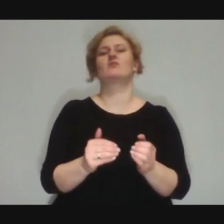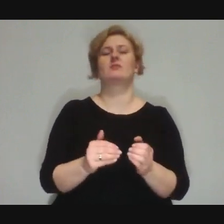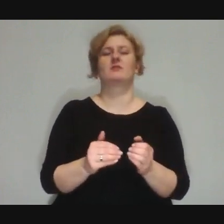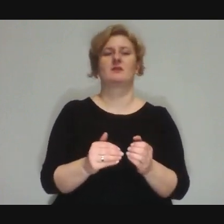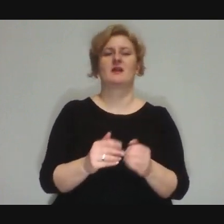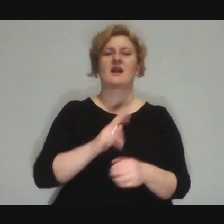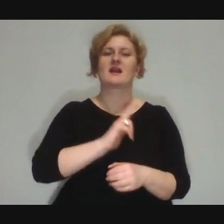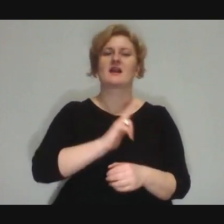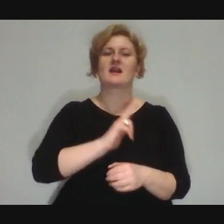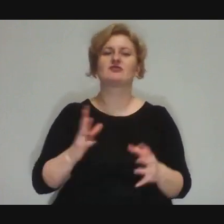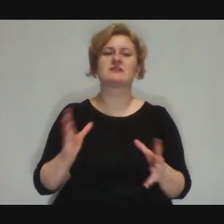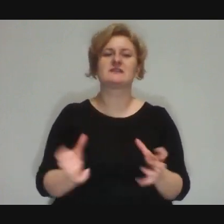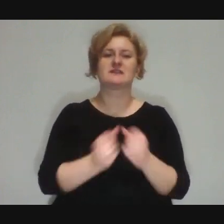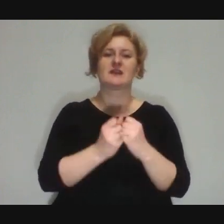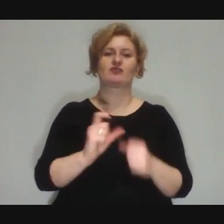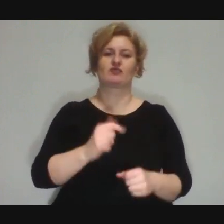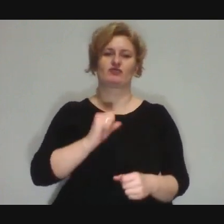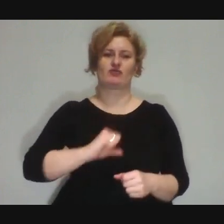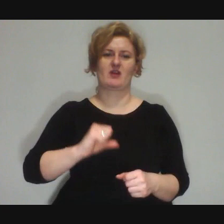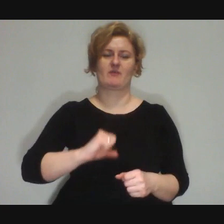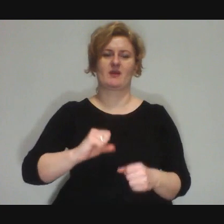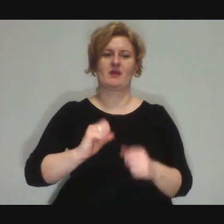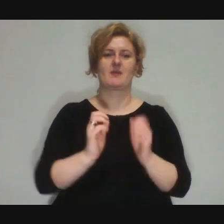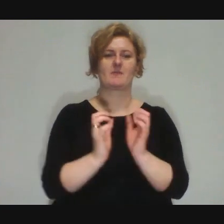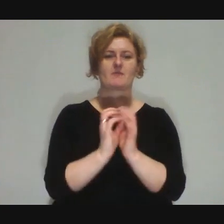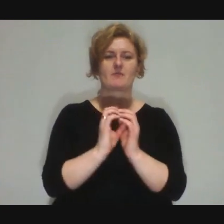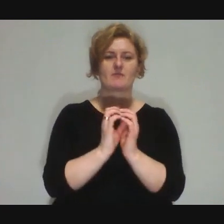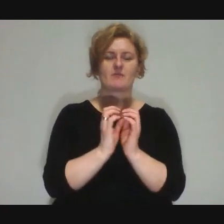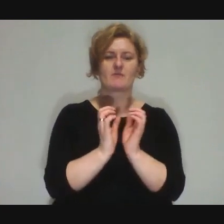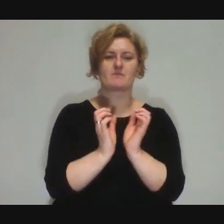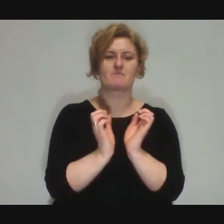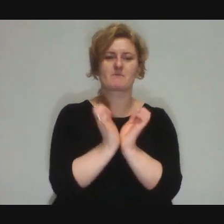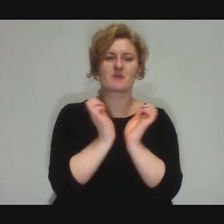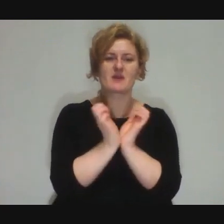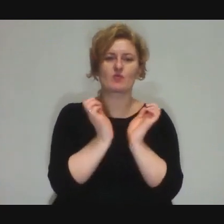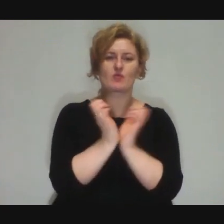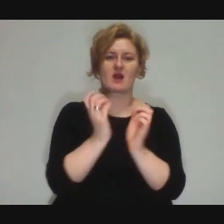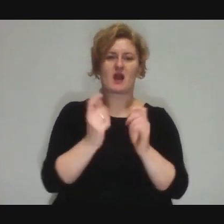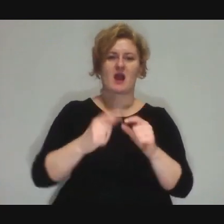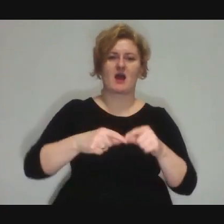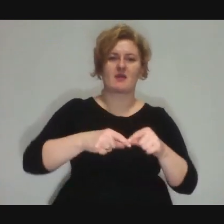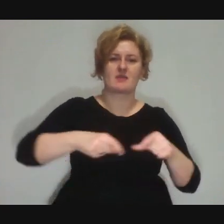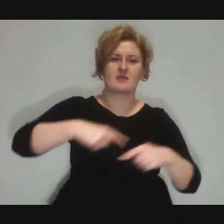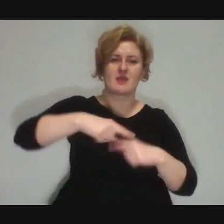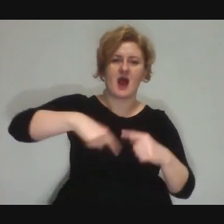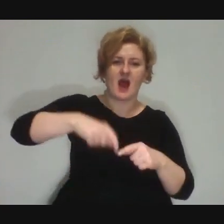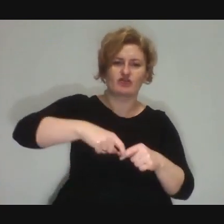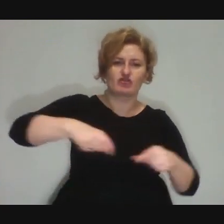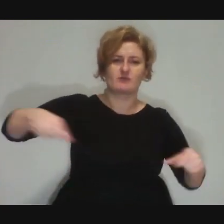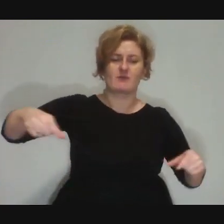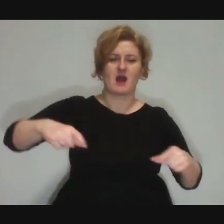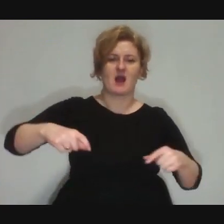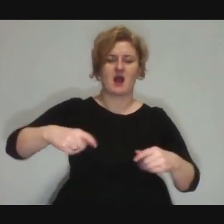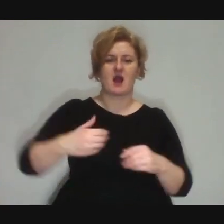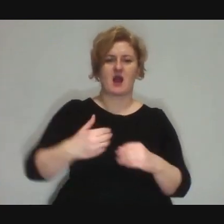If not balls, then mace, then diabolo, then flowerstick, , then acrobatics, then tapes, then a ball, then sashes.